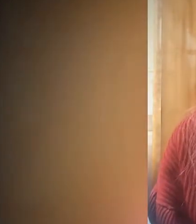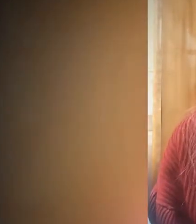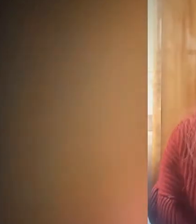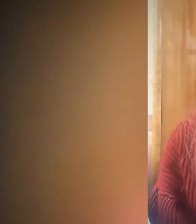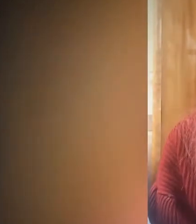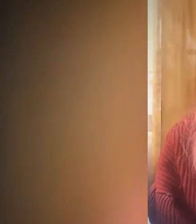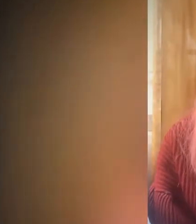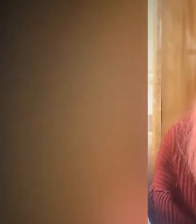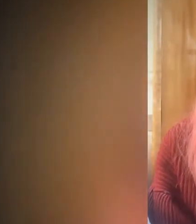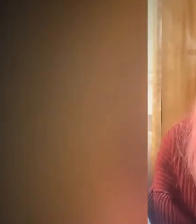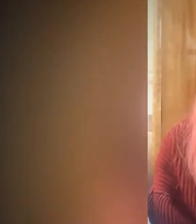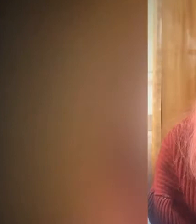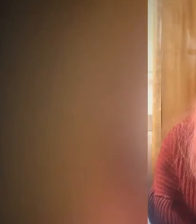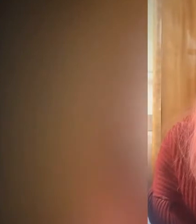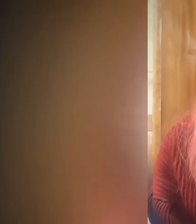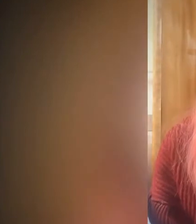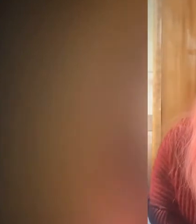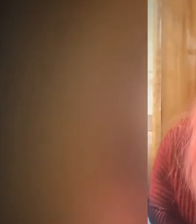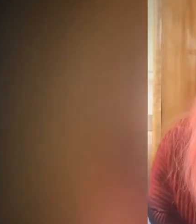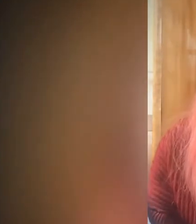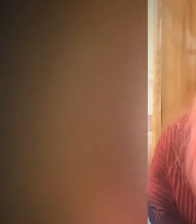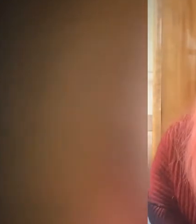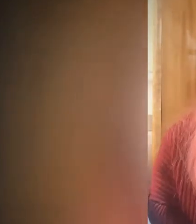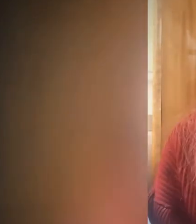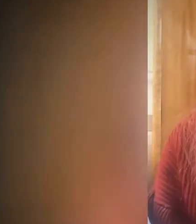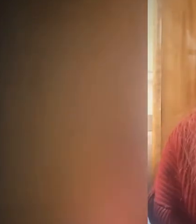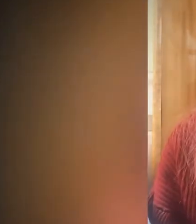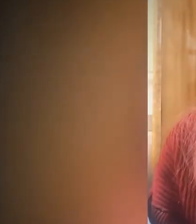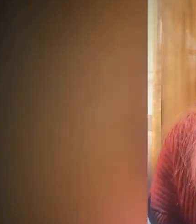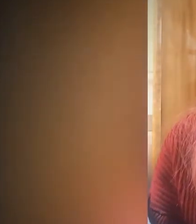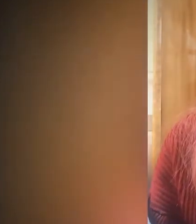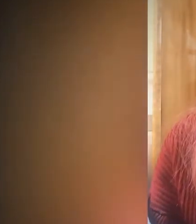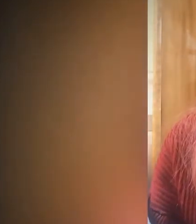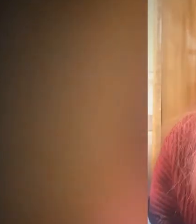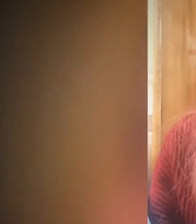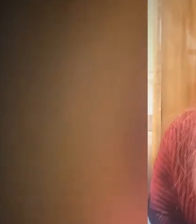we are for creating a safer and more harmonious surrounding